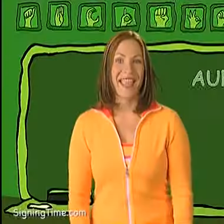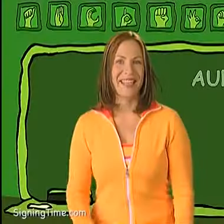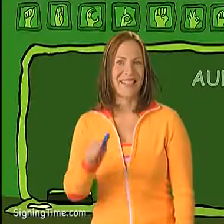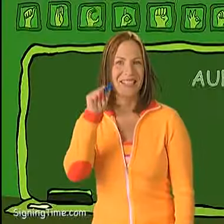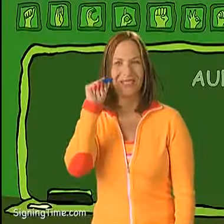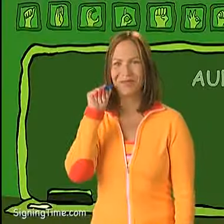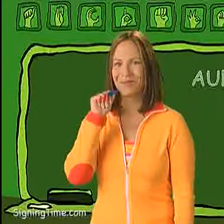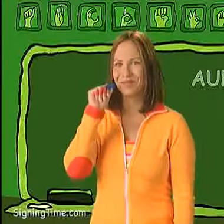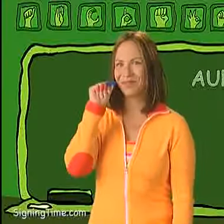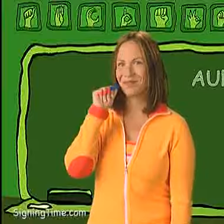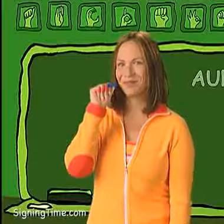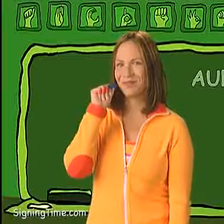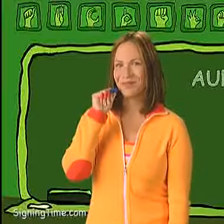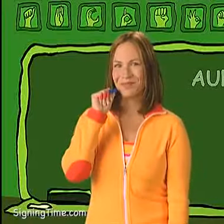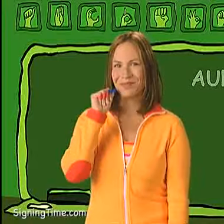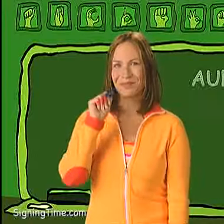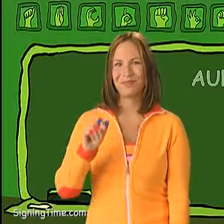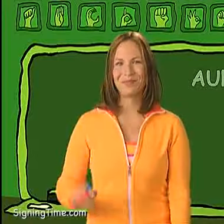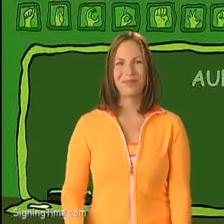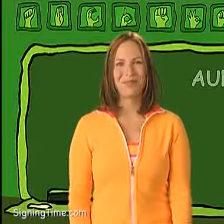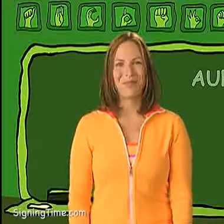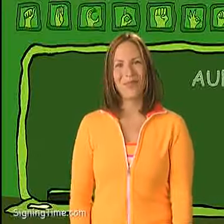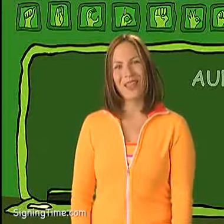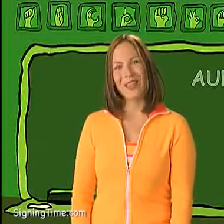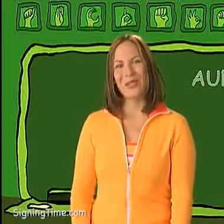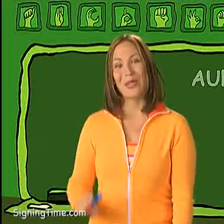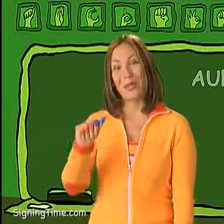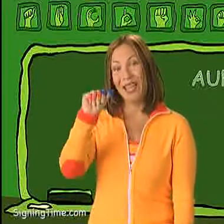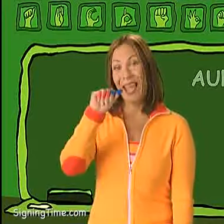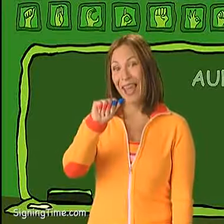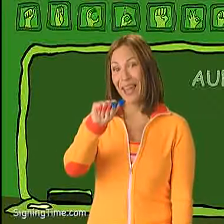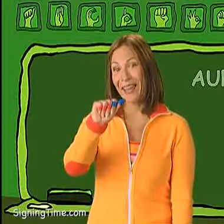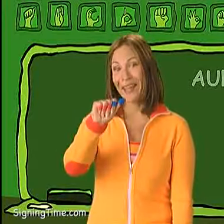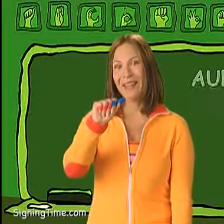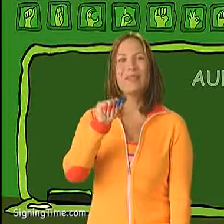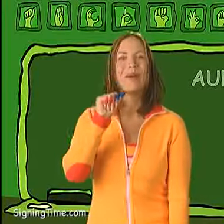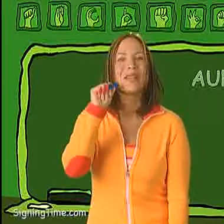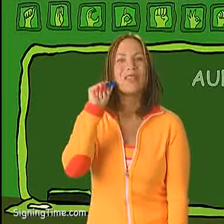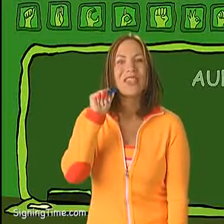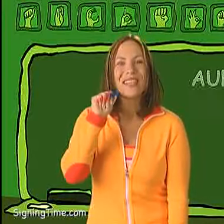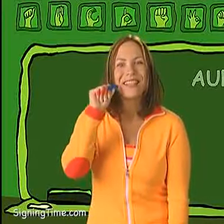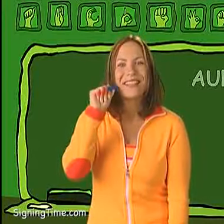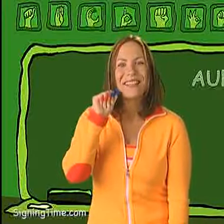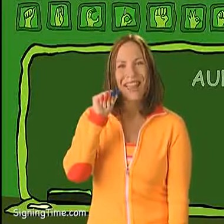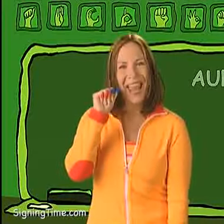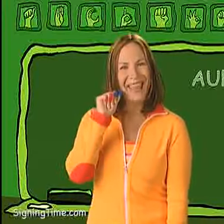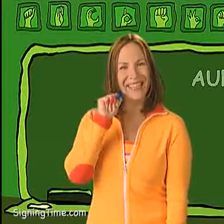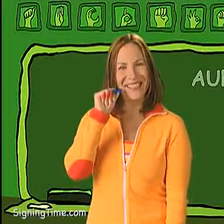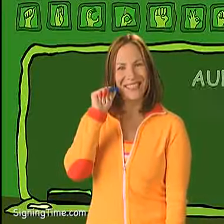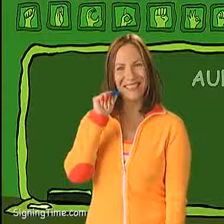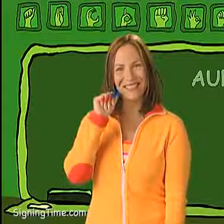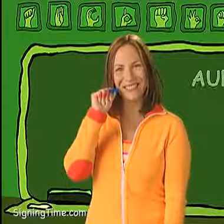Aunt. You circle an "A" by your chin. Aunt.